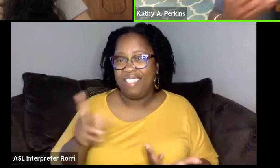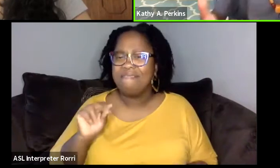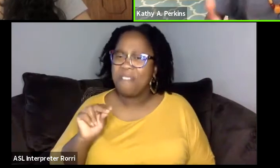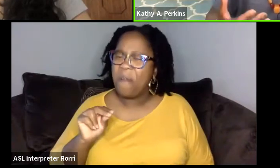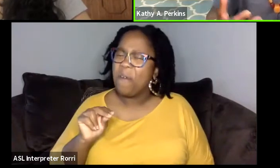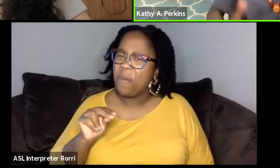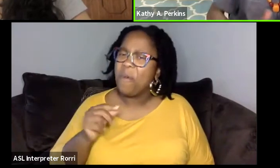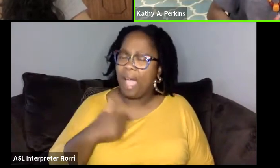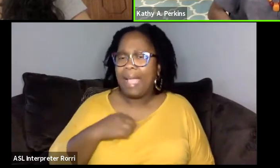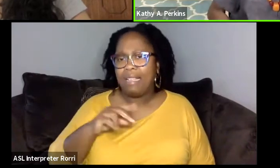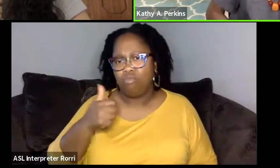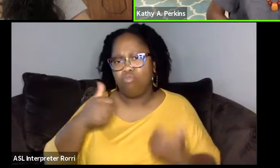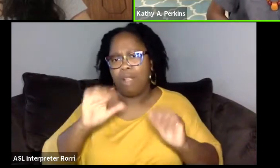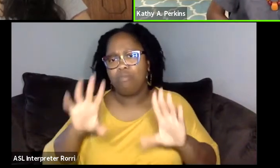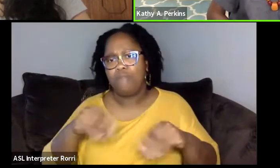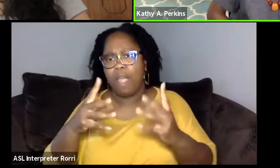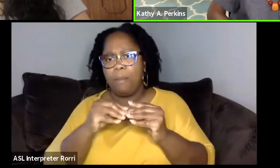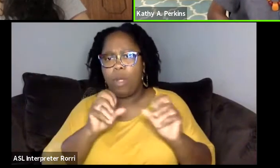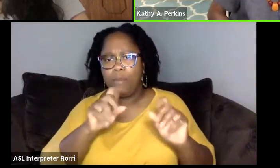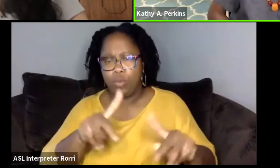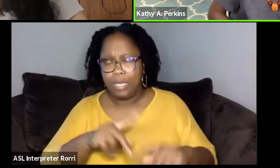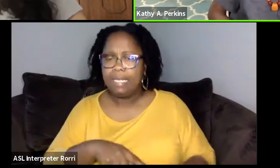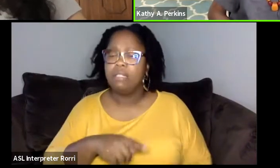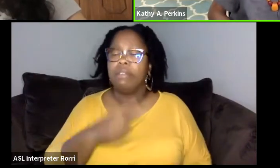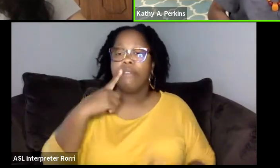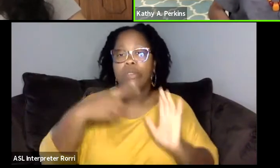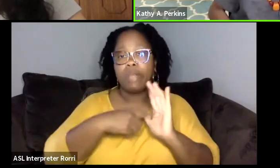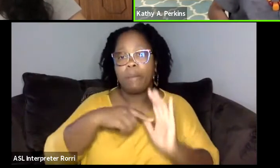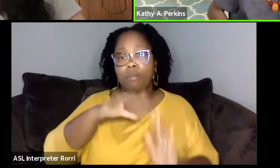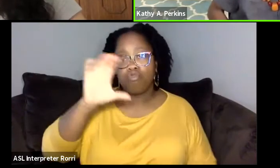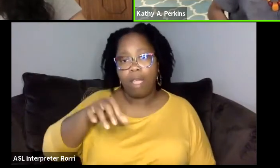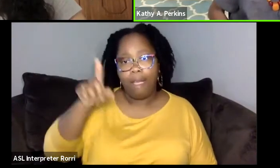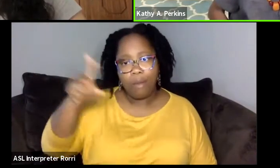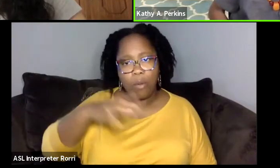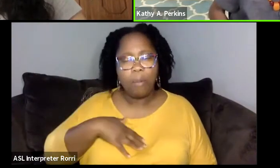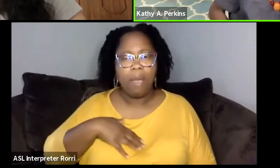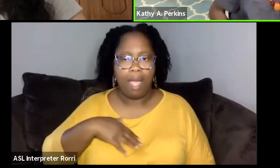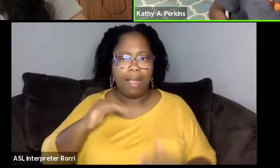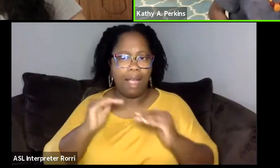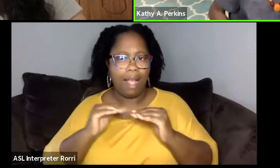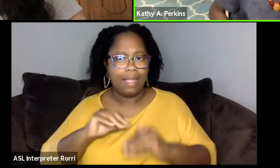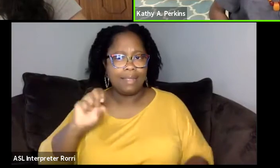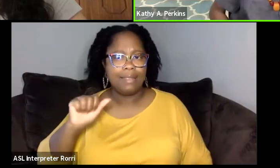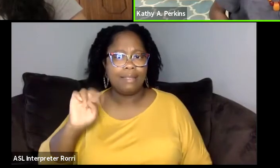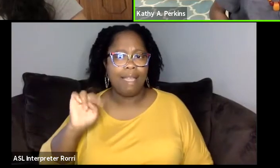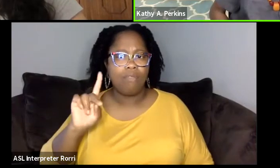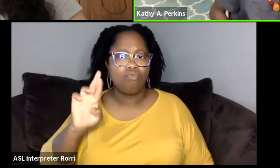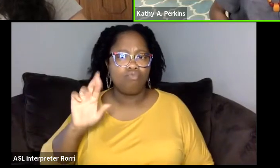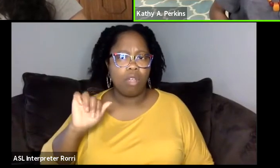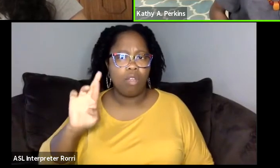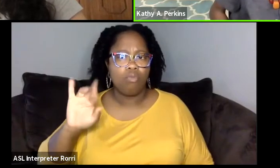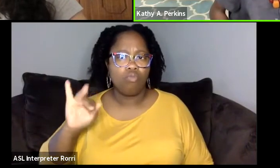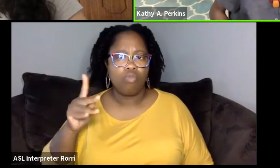who does African theater as well, she worked it out where we could bring them to Northwestern.